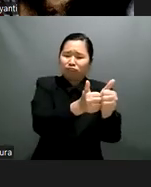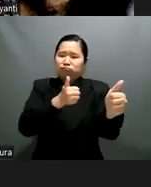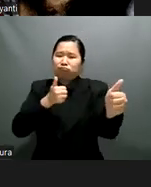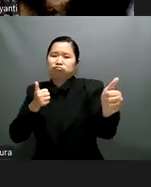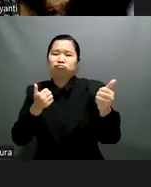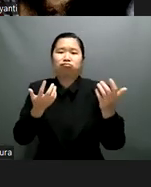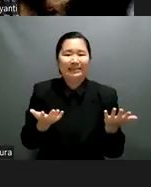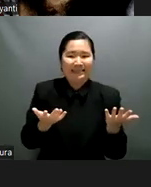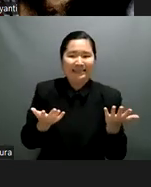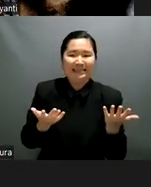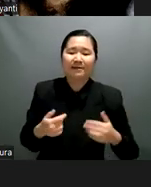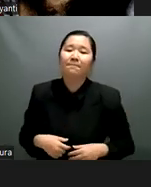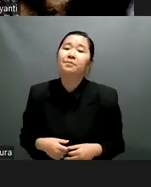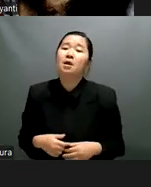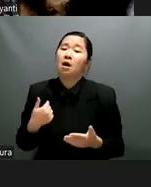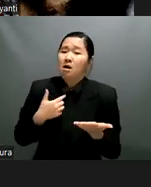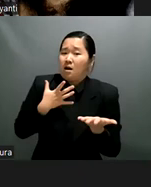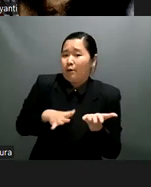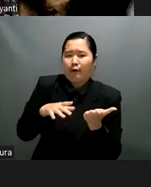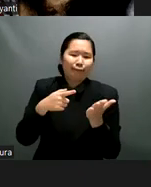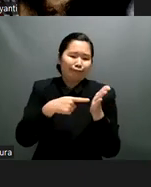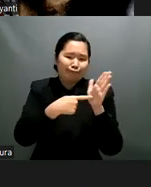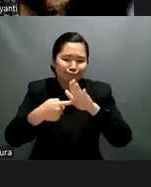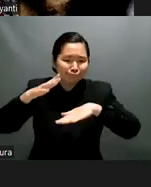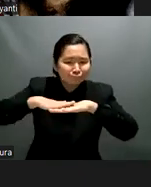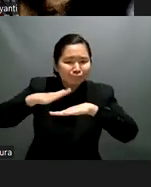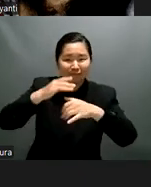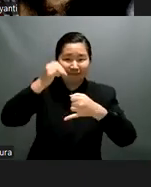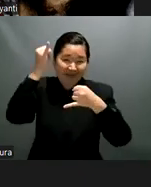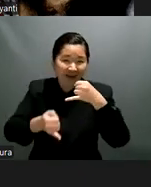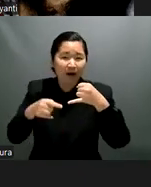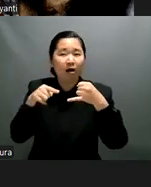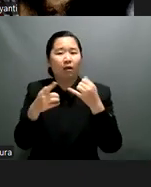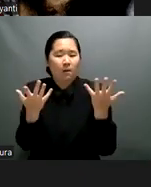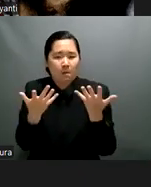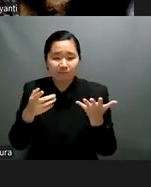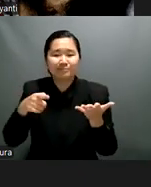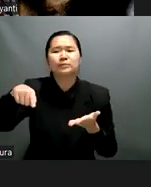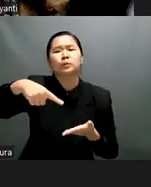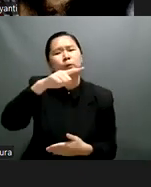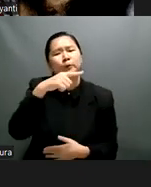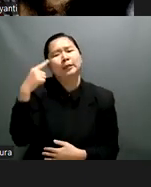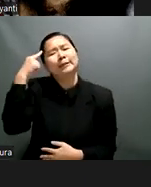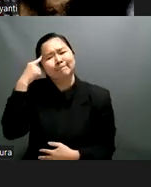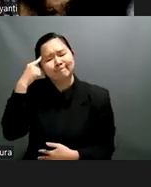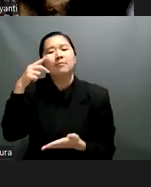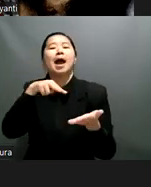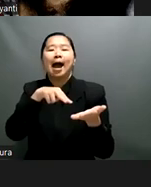for children and youth with disabilities um there are obstacles to be realized and this requires